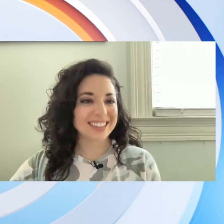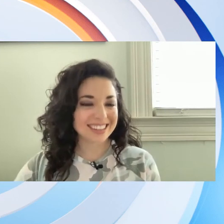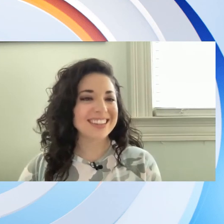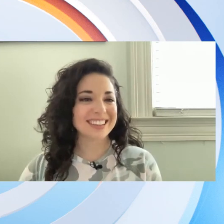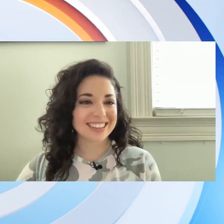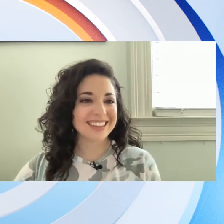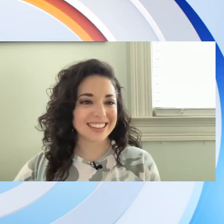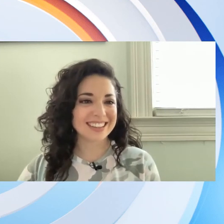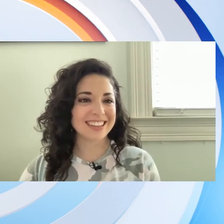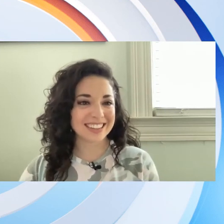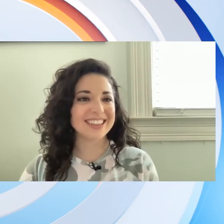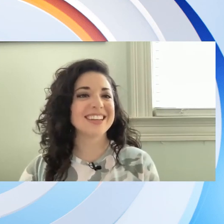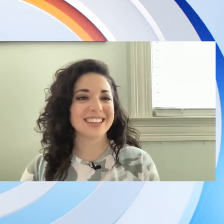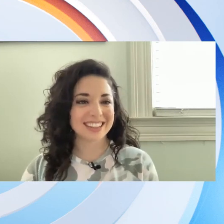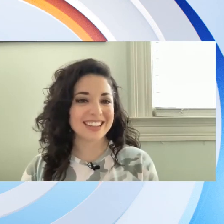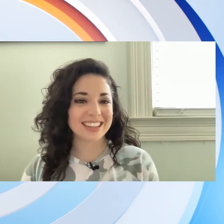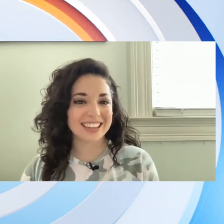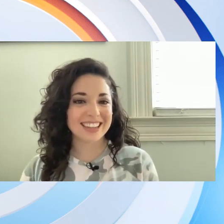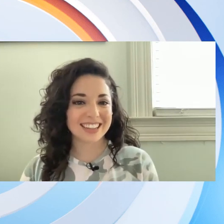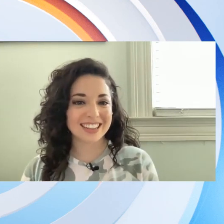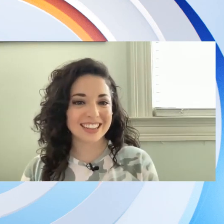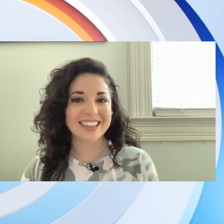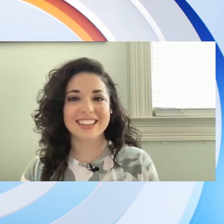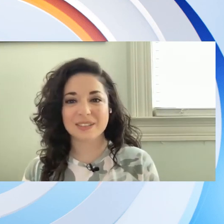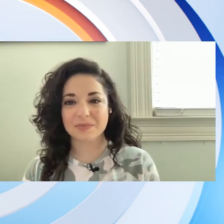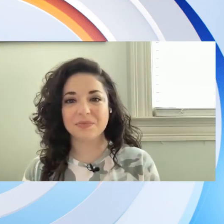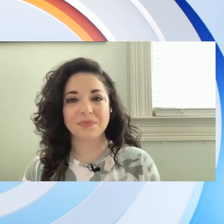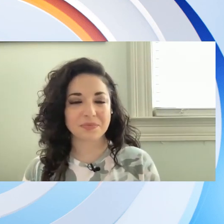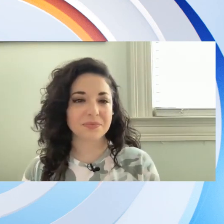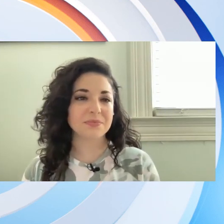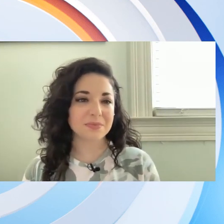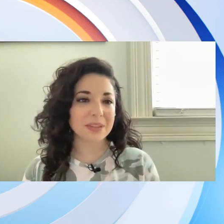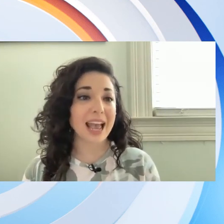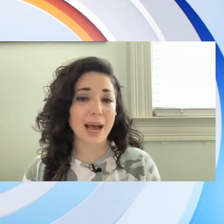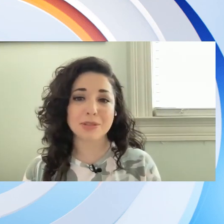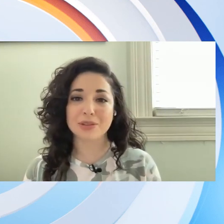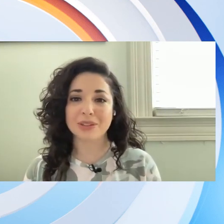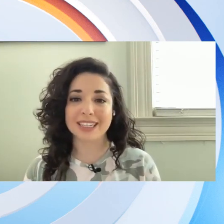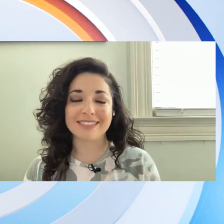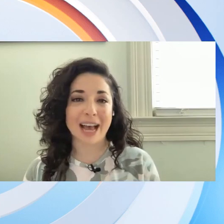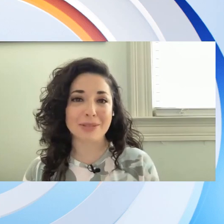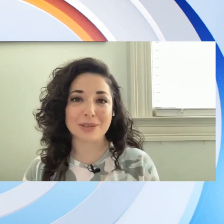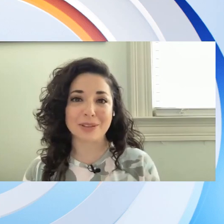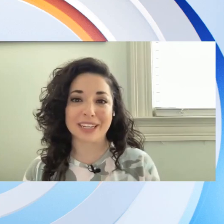how happy they are and that they're doing what they were meant to do absolutely absolutely